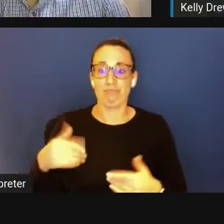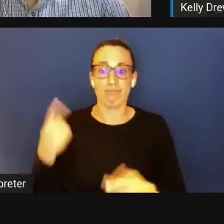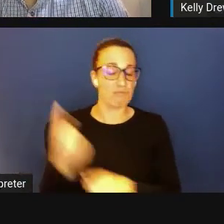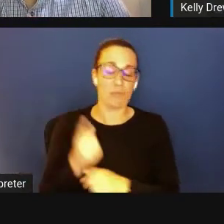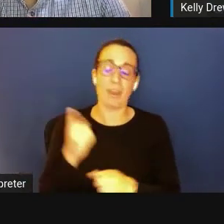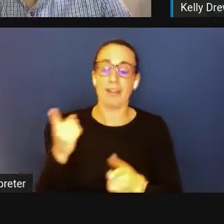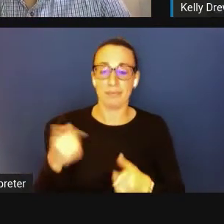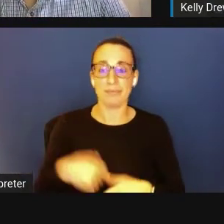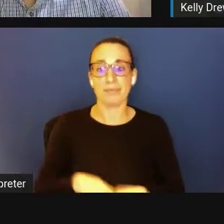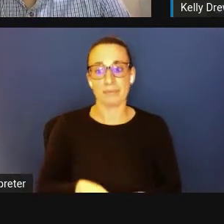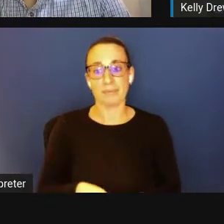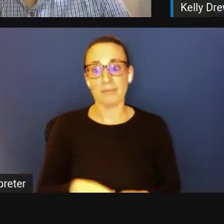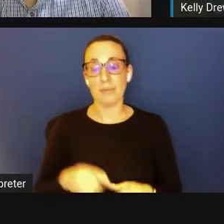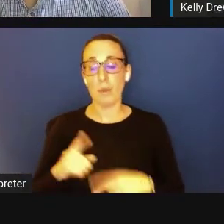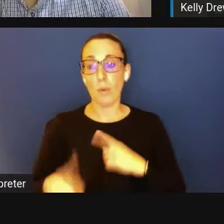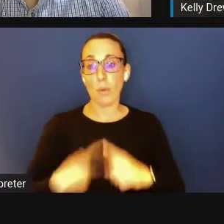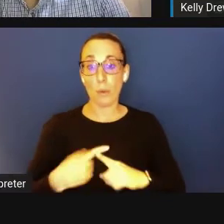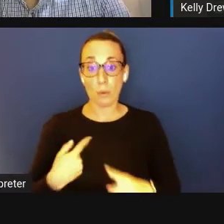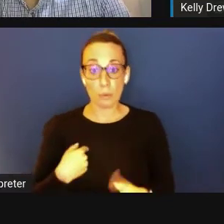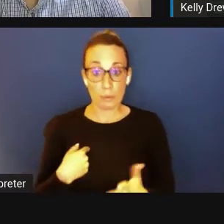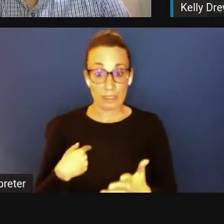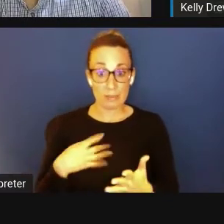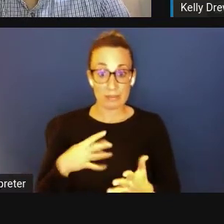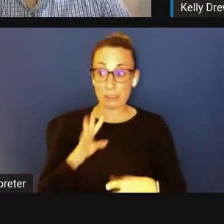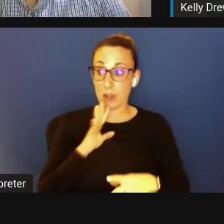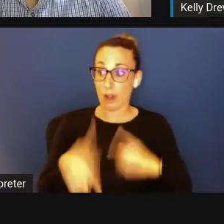And when we talk about diversity supplement,